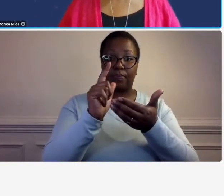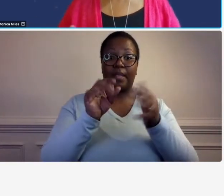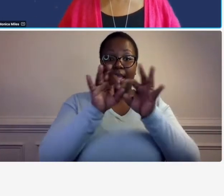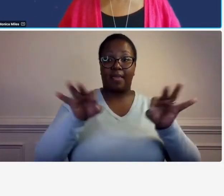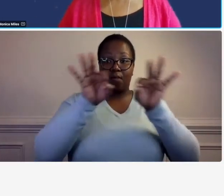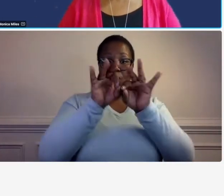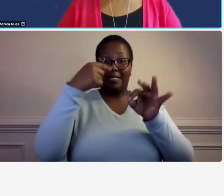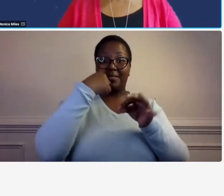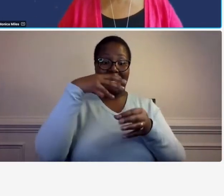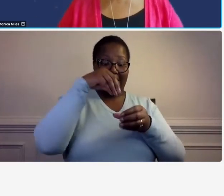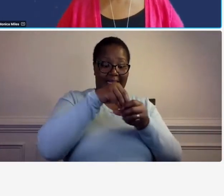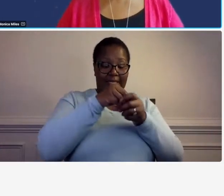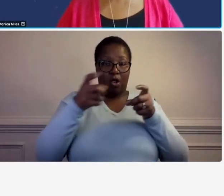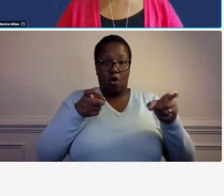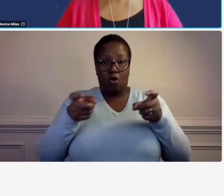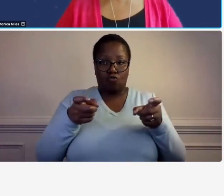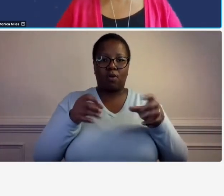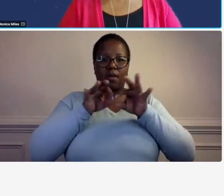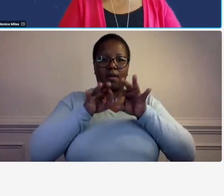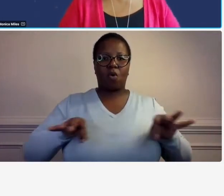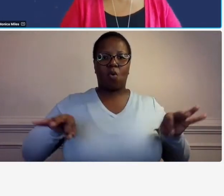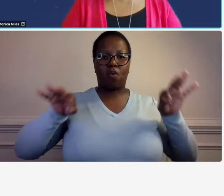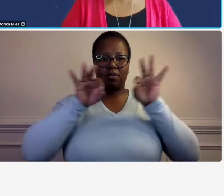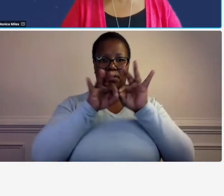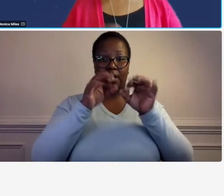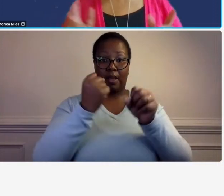adequate accounting system you want to make sure that your system includes some kind of